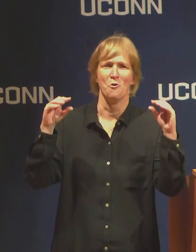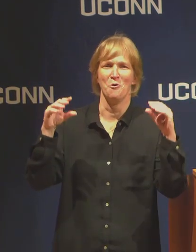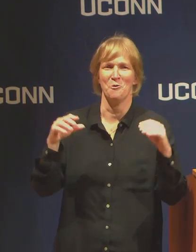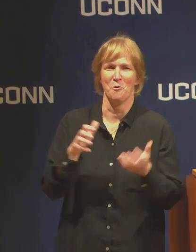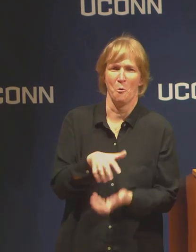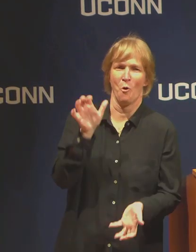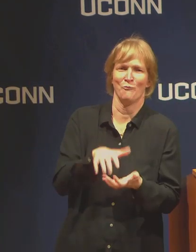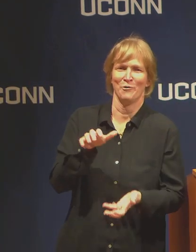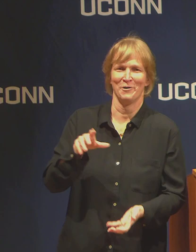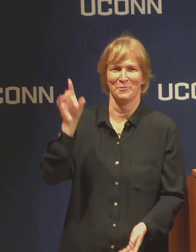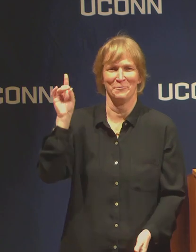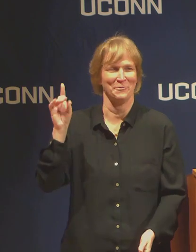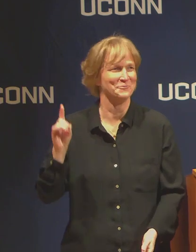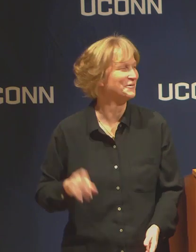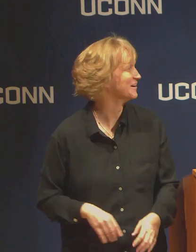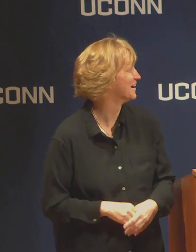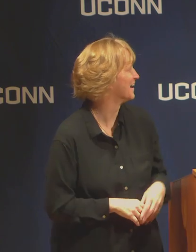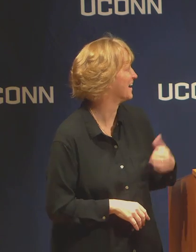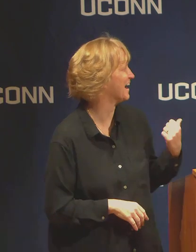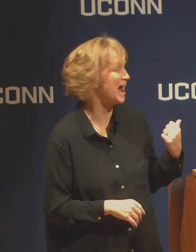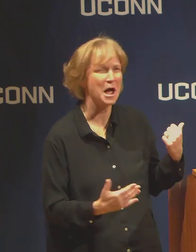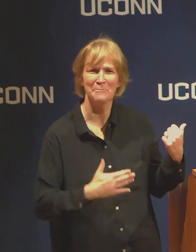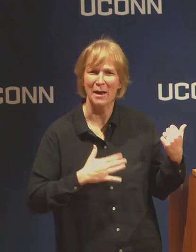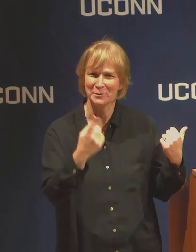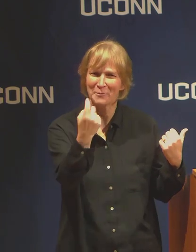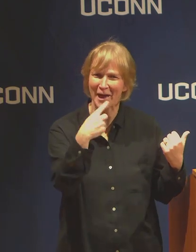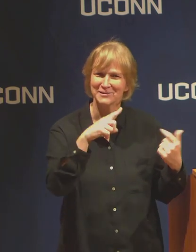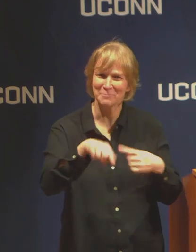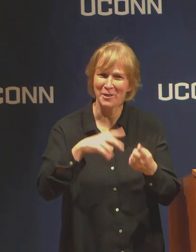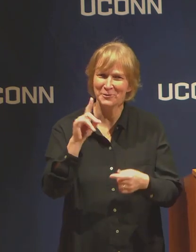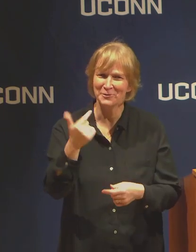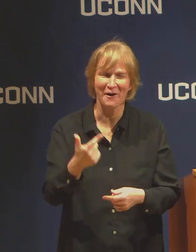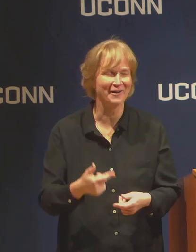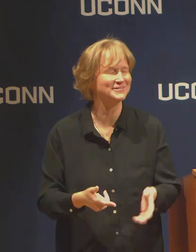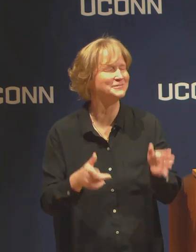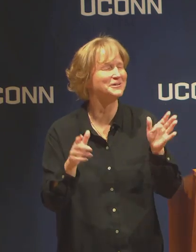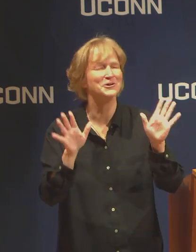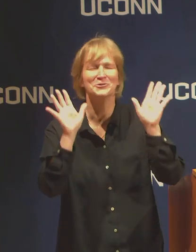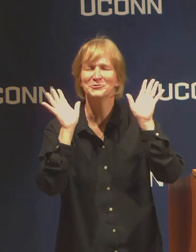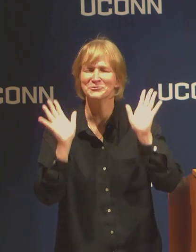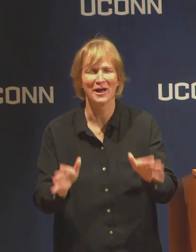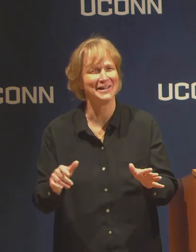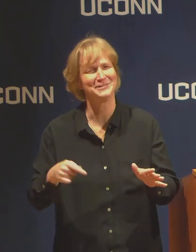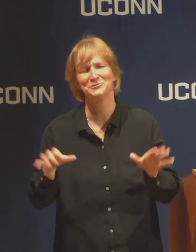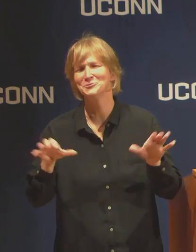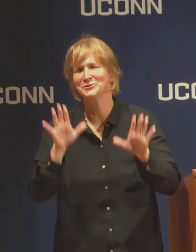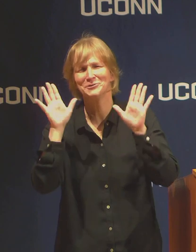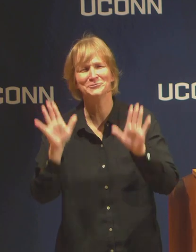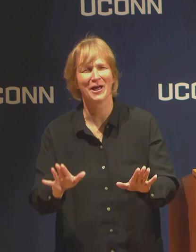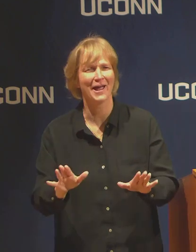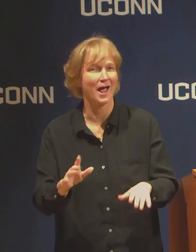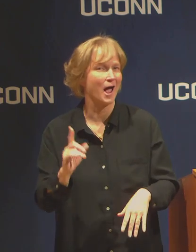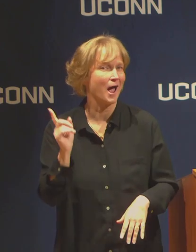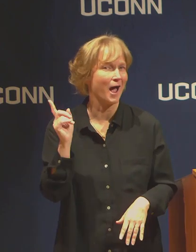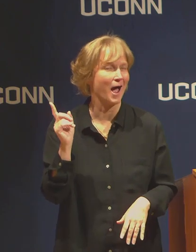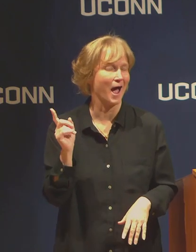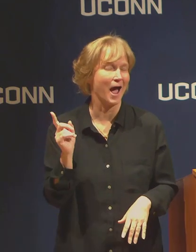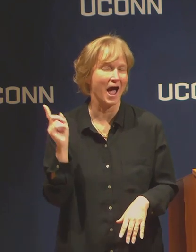I'm so glad you asked. He's doing great. I hear additional treats are being handed out,